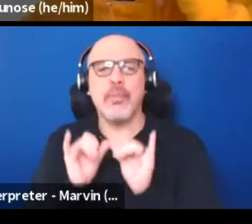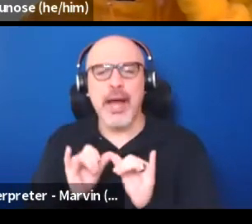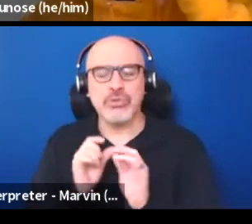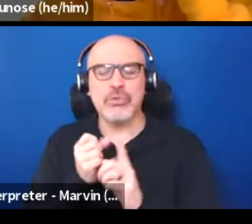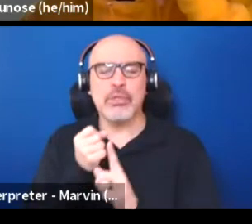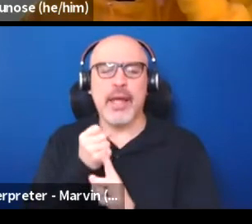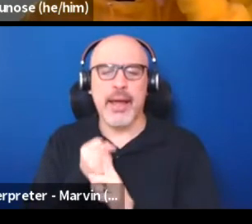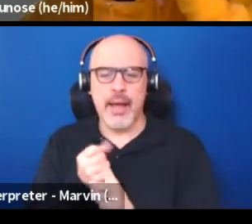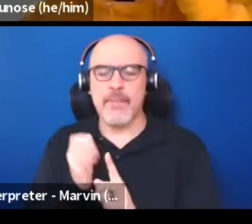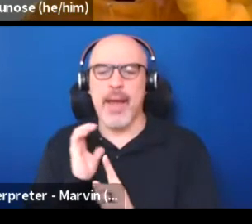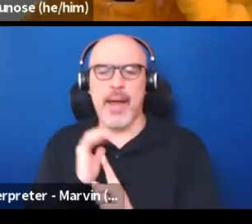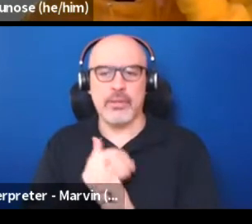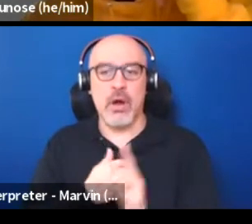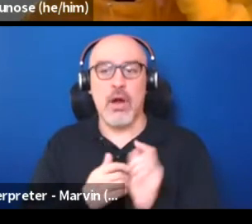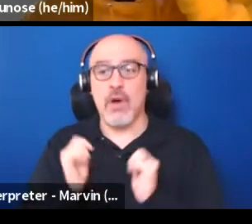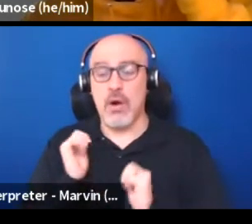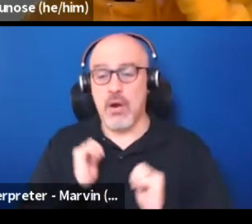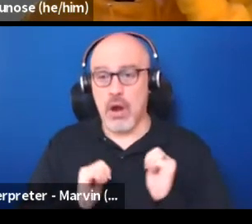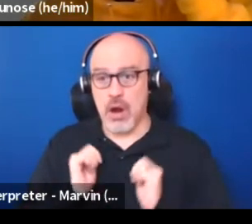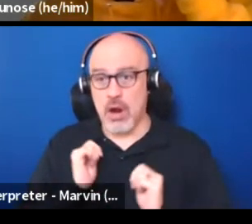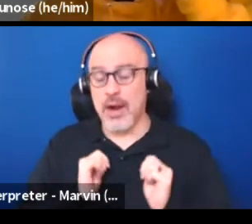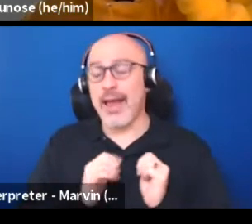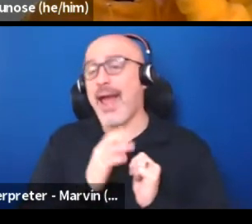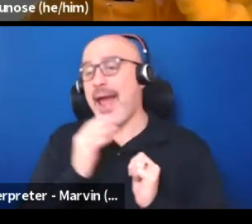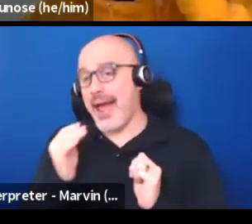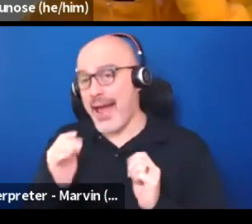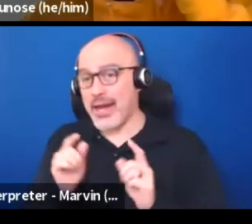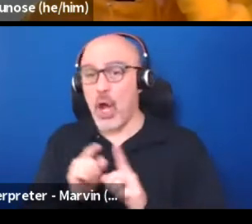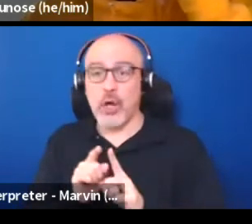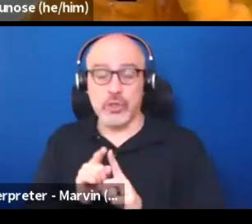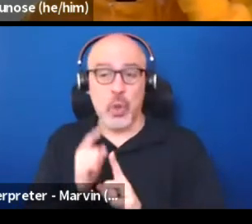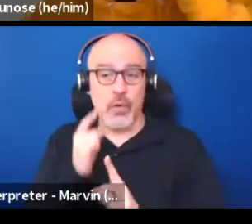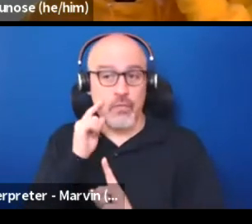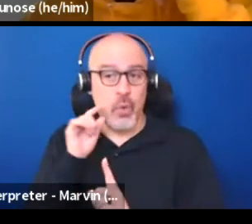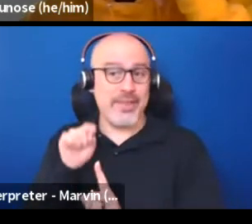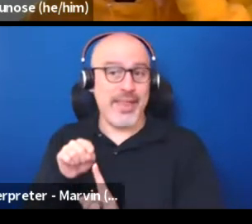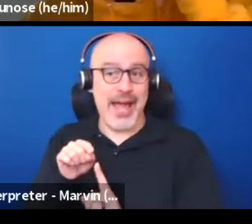of our art and then for it to be a norm,